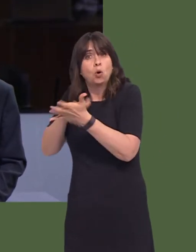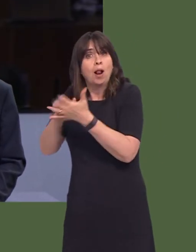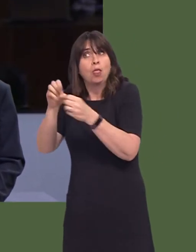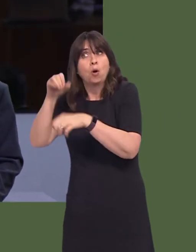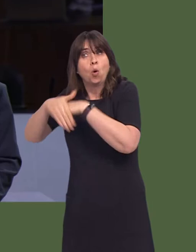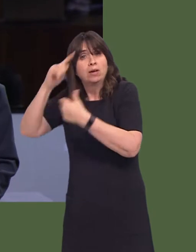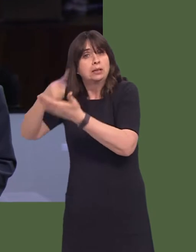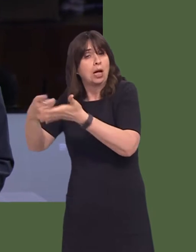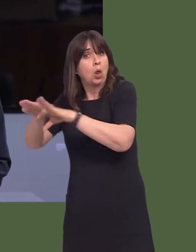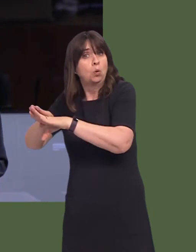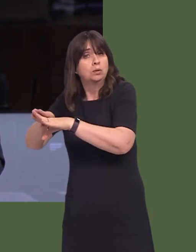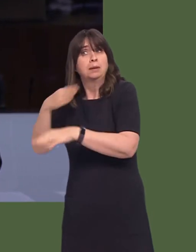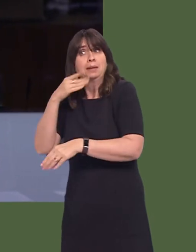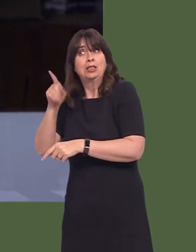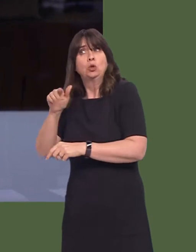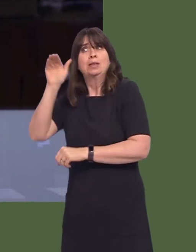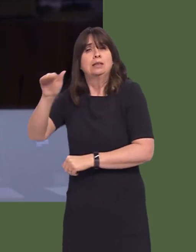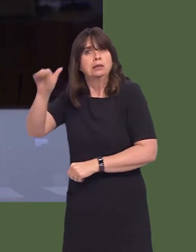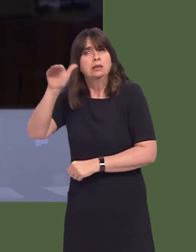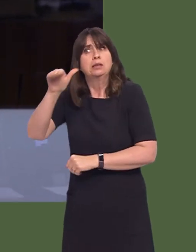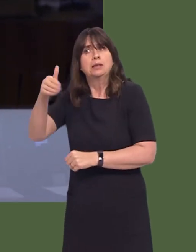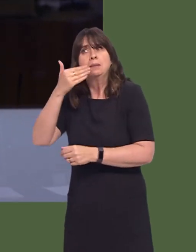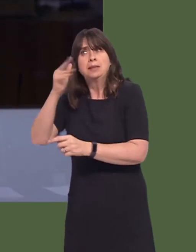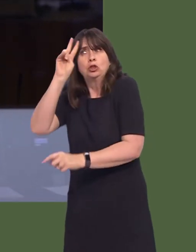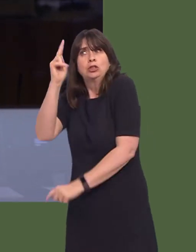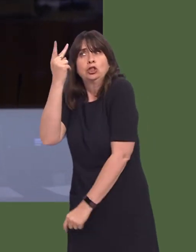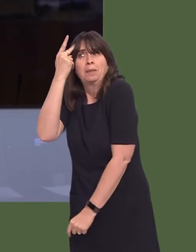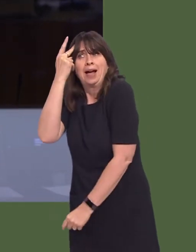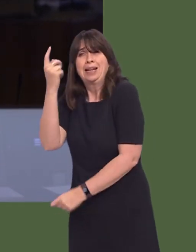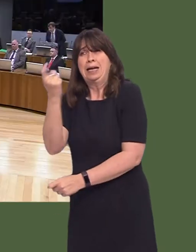and will you press the board to look at reversing this decision, even at this late hour?